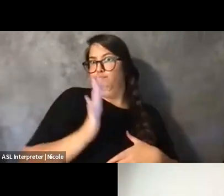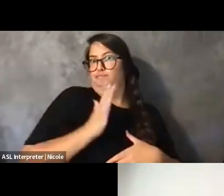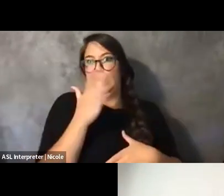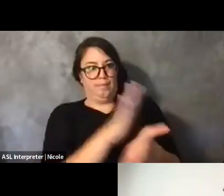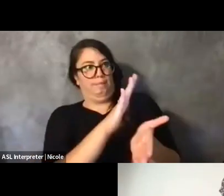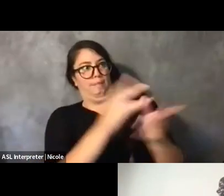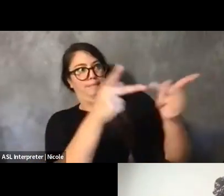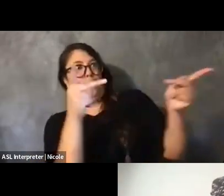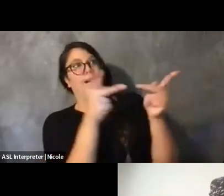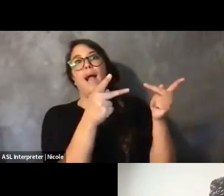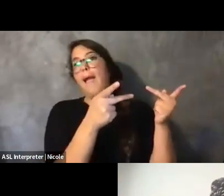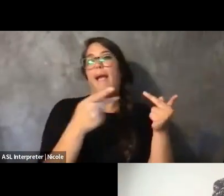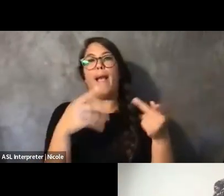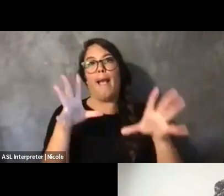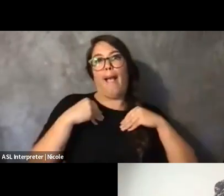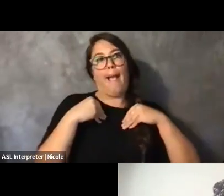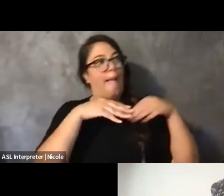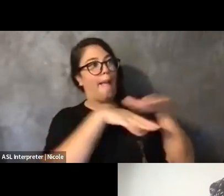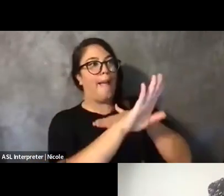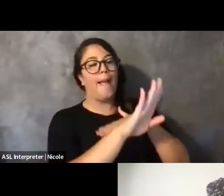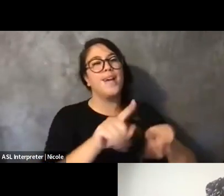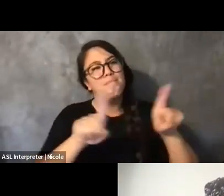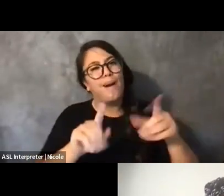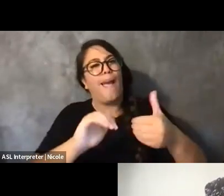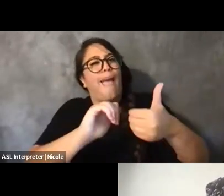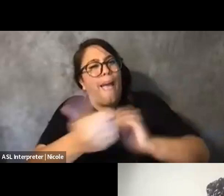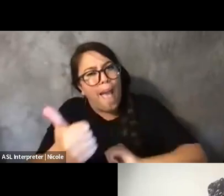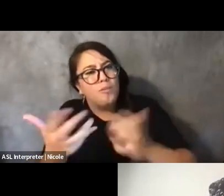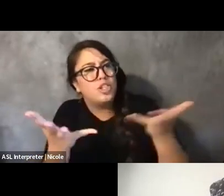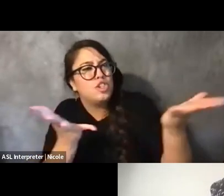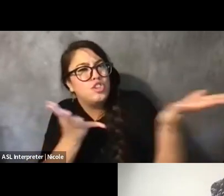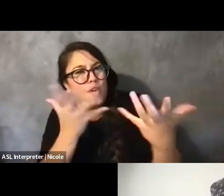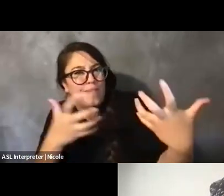Is this helping our community sustain, deepen, grow, heal?